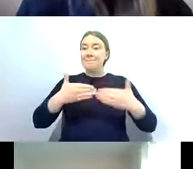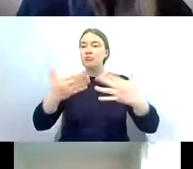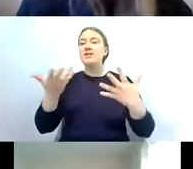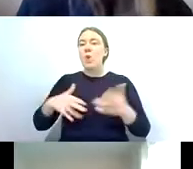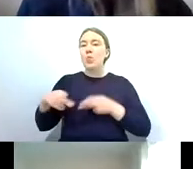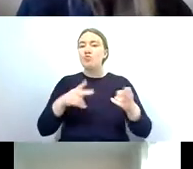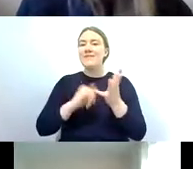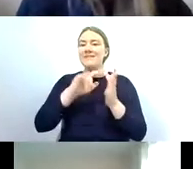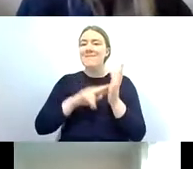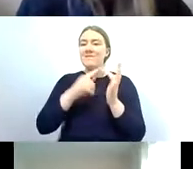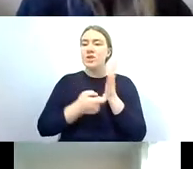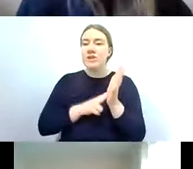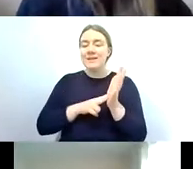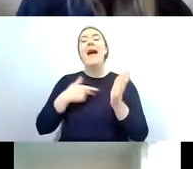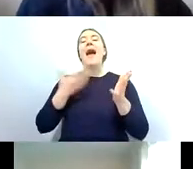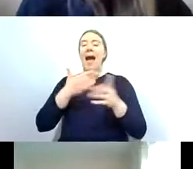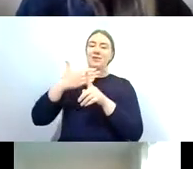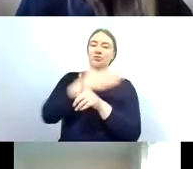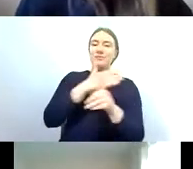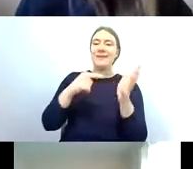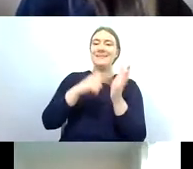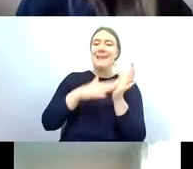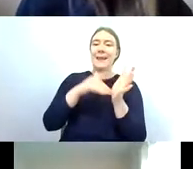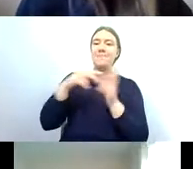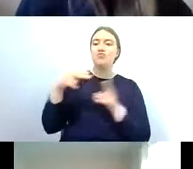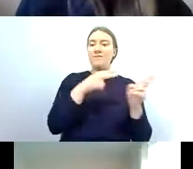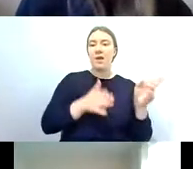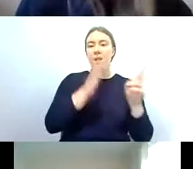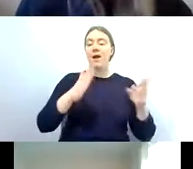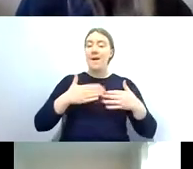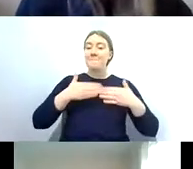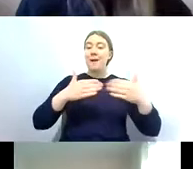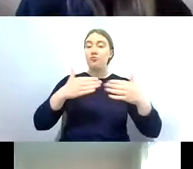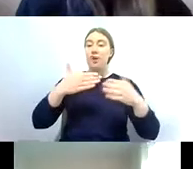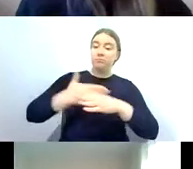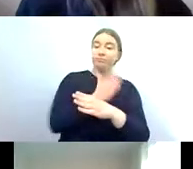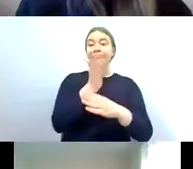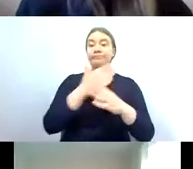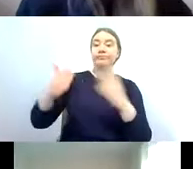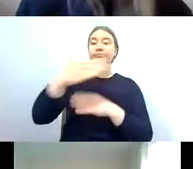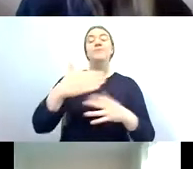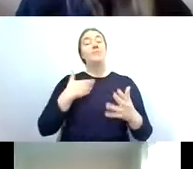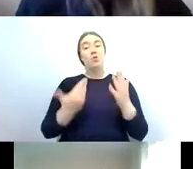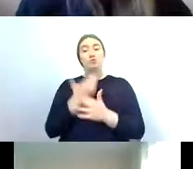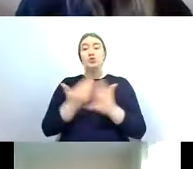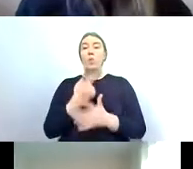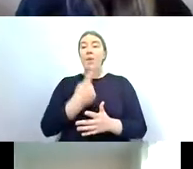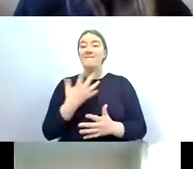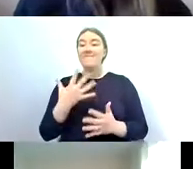and its tributary the river teme um and this will restore 158 miles of river habitat